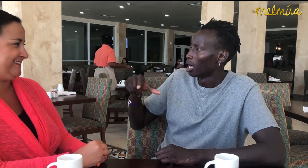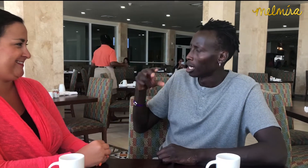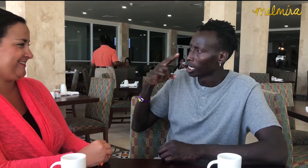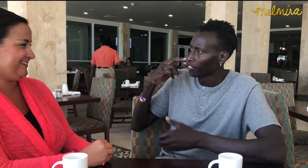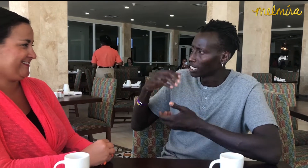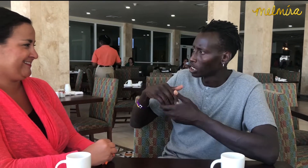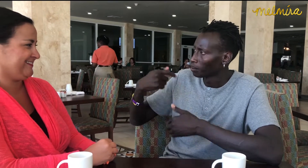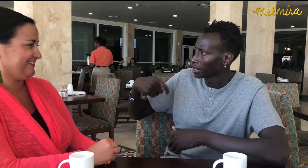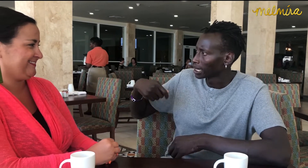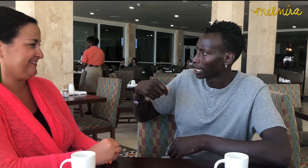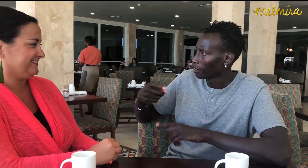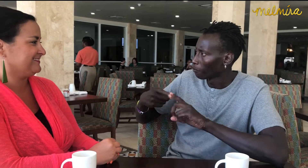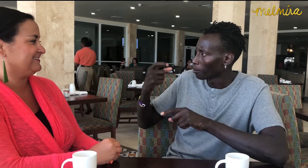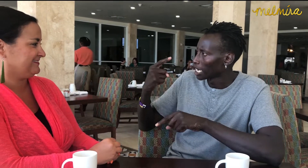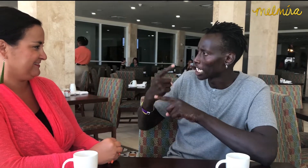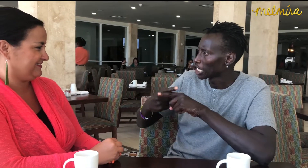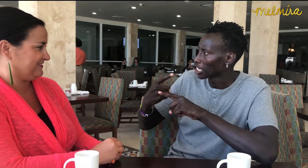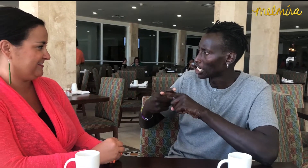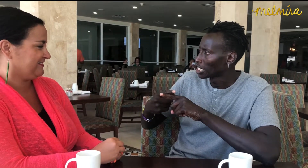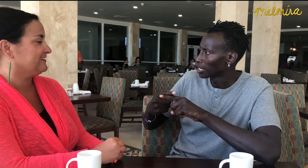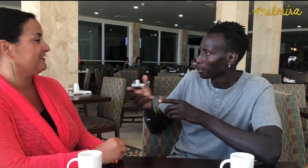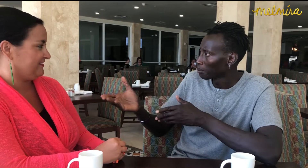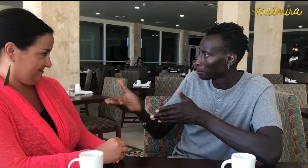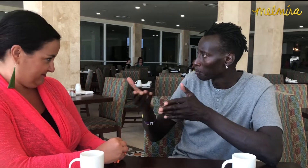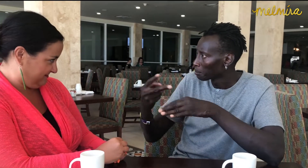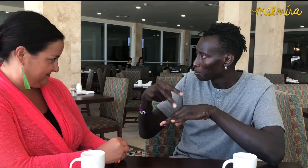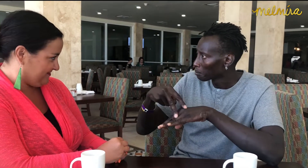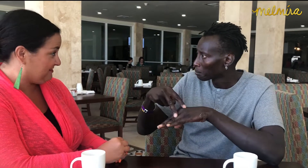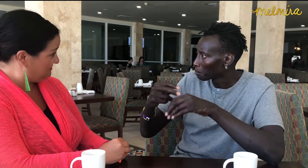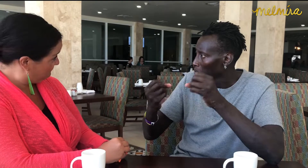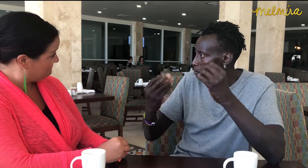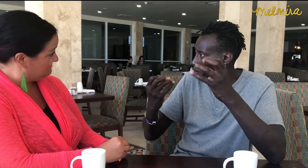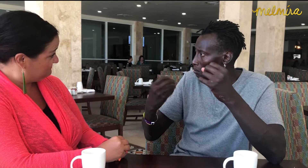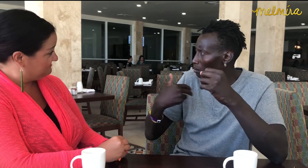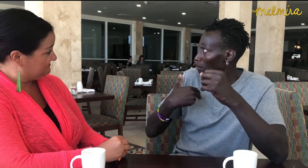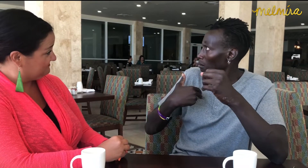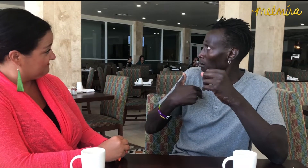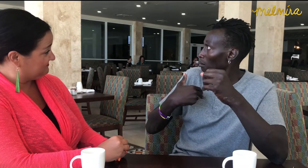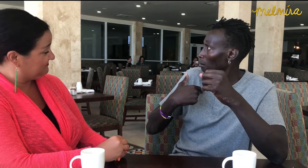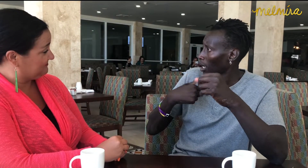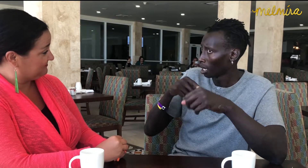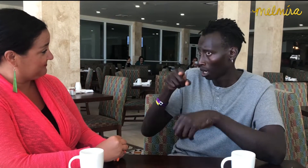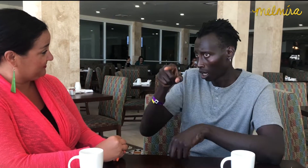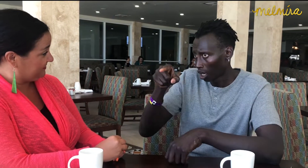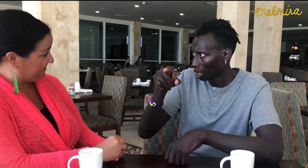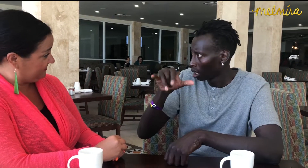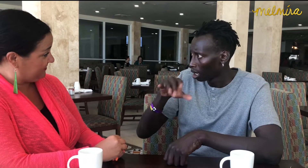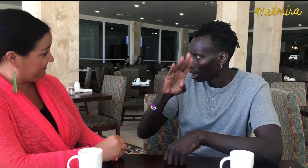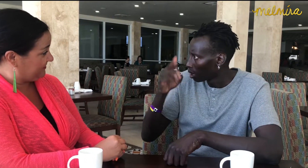Now I am able to get offers from other countries to present. Greece's Deaf Club asked me to come perform to the Deaf community there.